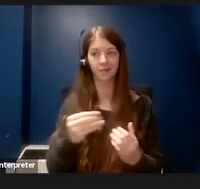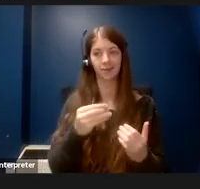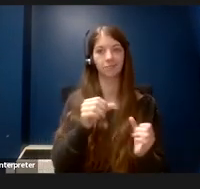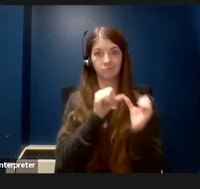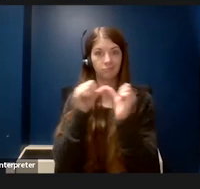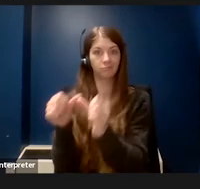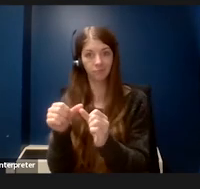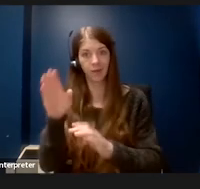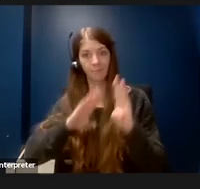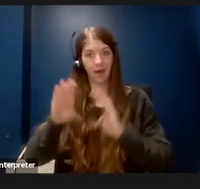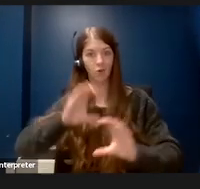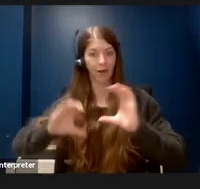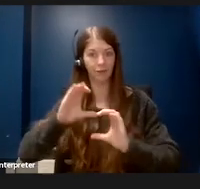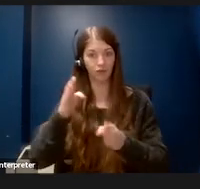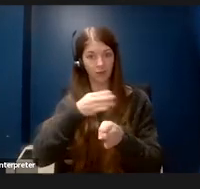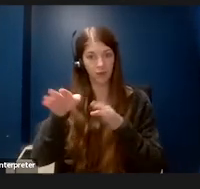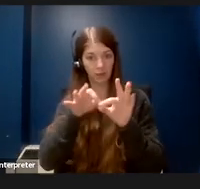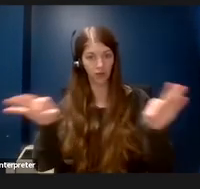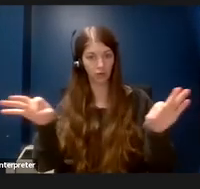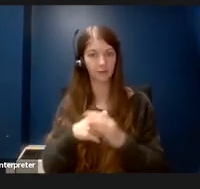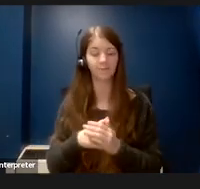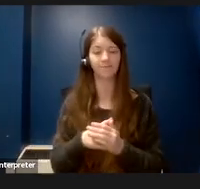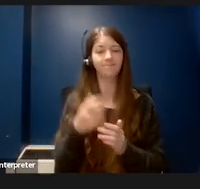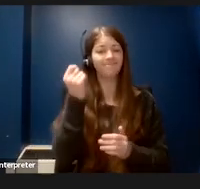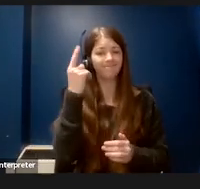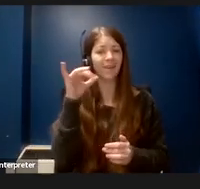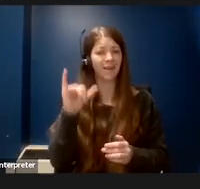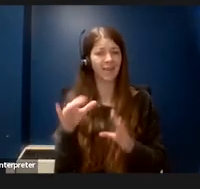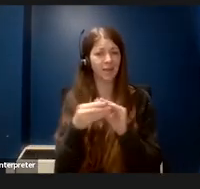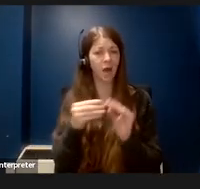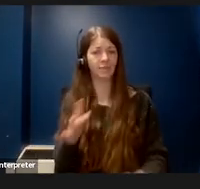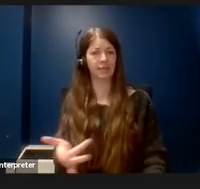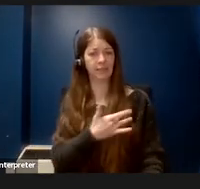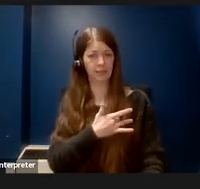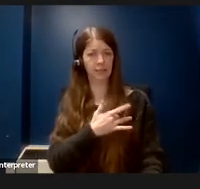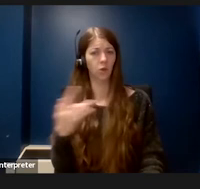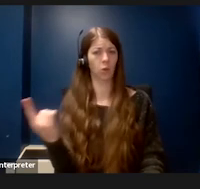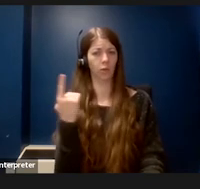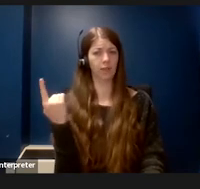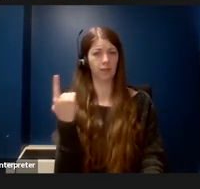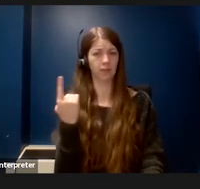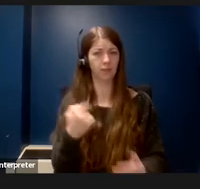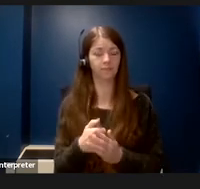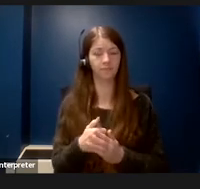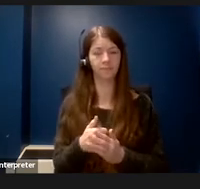However that comment has always stuck with me: that I’m not expected to do well.